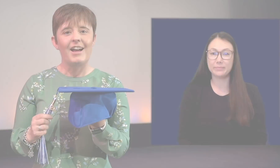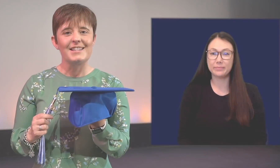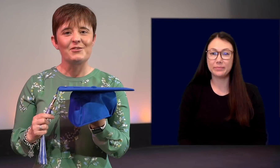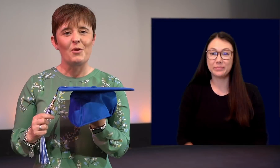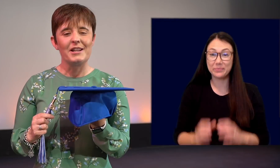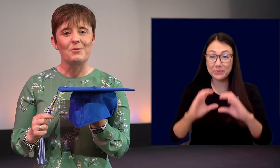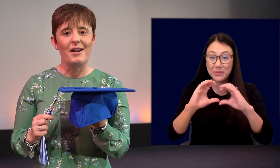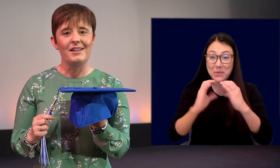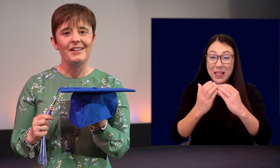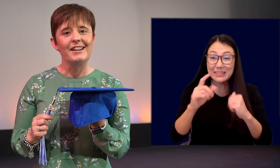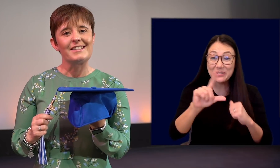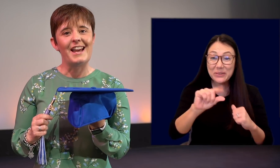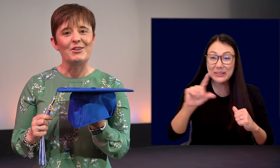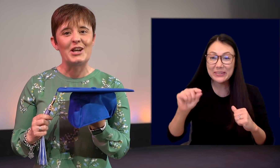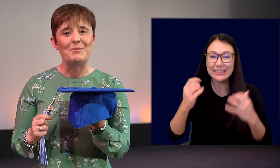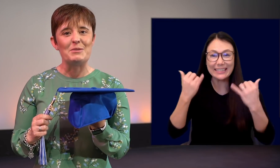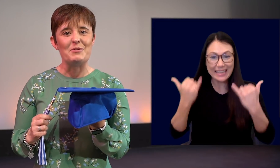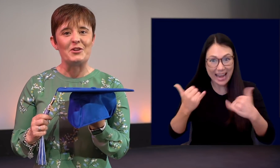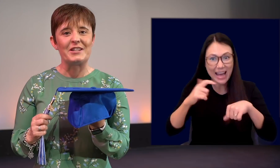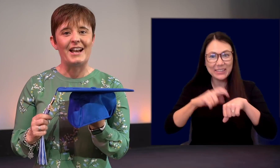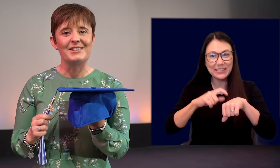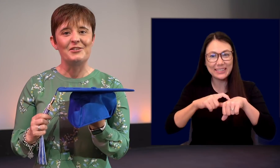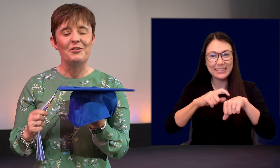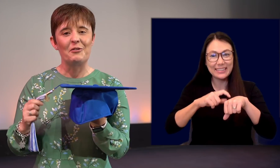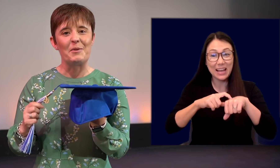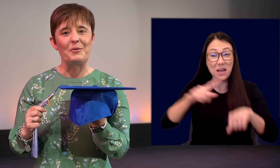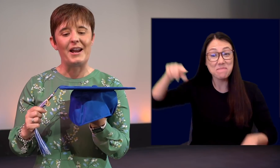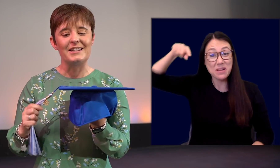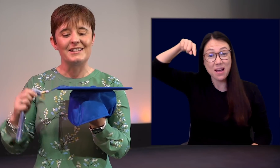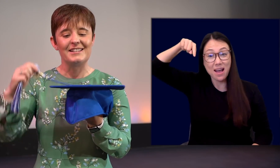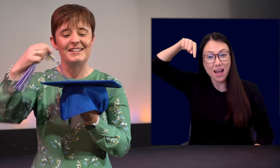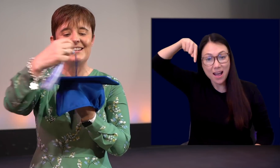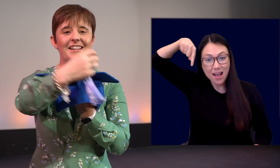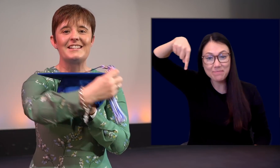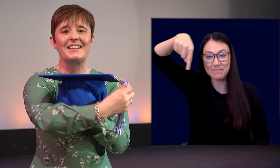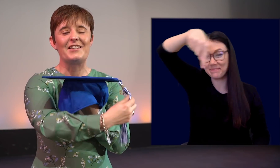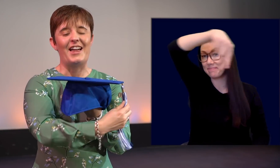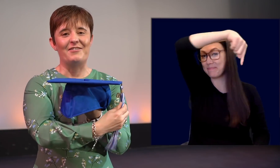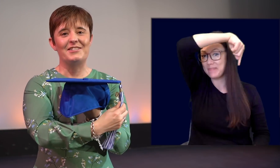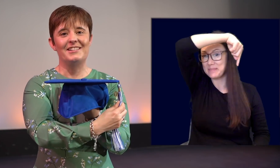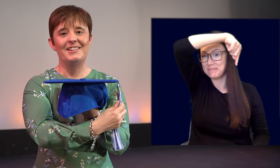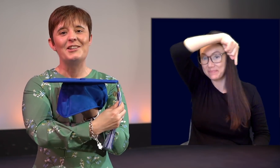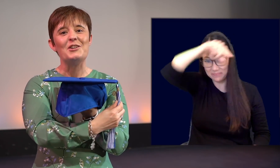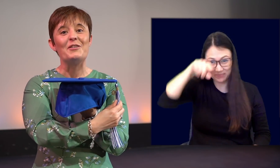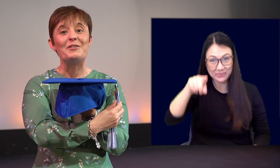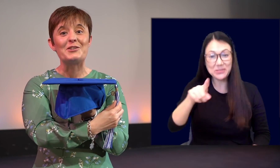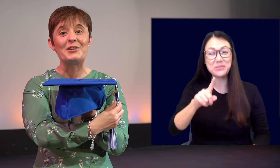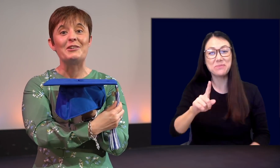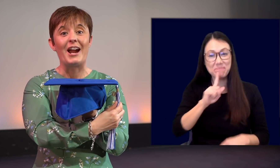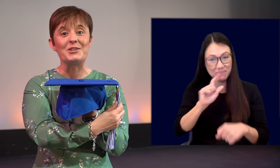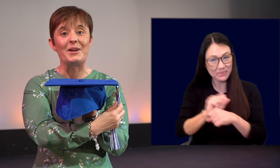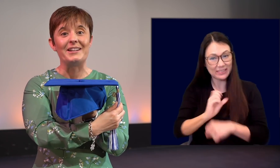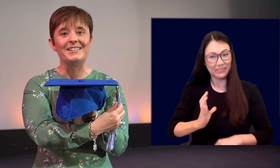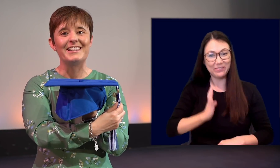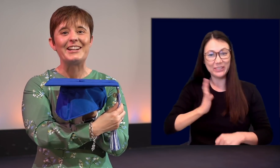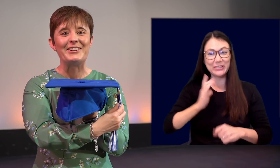CLASS OF 2020 IT IS NOW TIME TO MOVE YOUR TASSEL FROM THE RIGHT TO THE LEFT. YOU’VE OFFICIALLY GRADUATED!